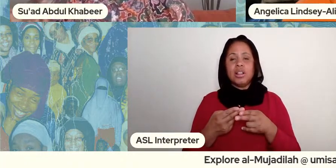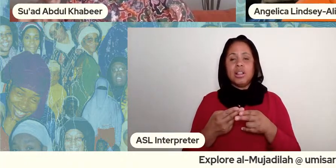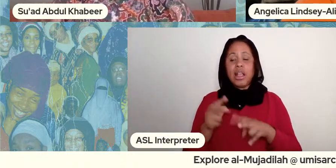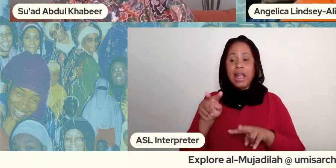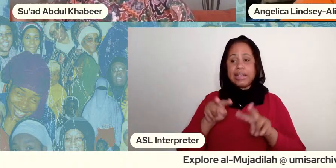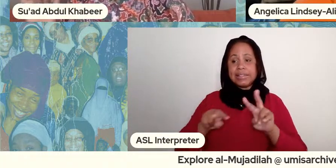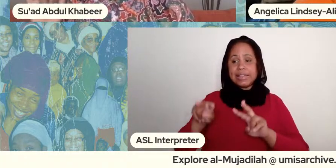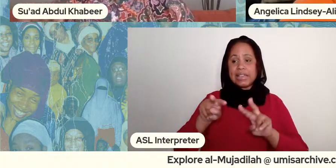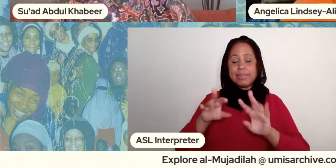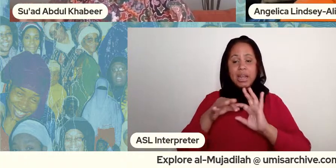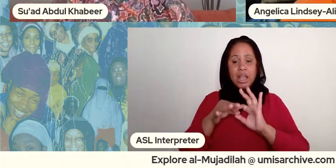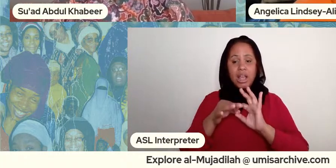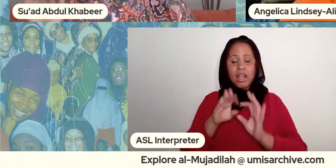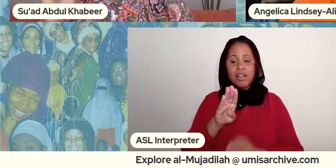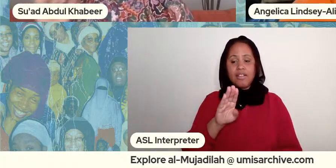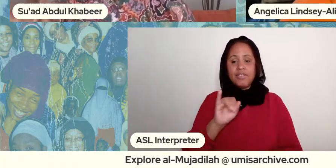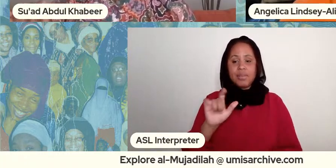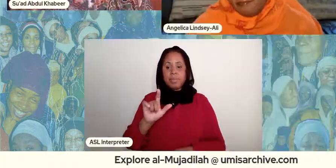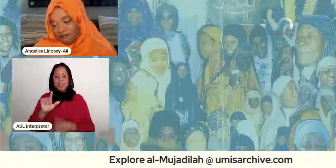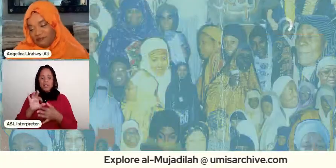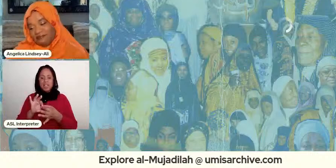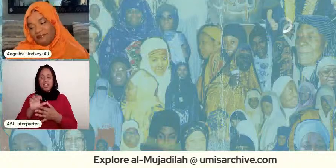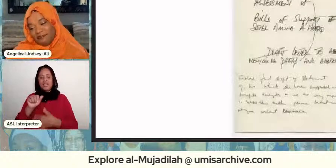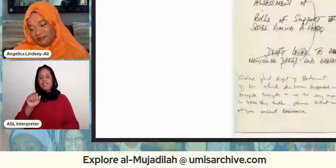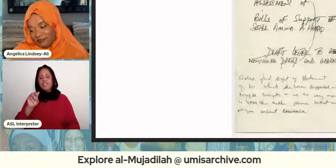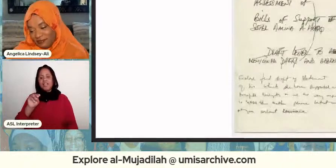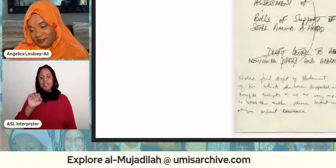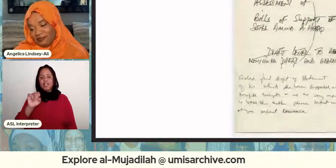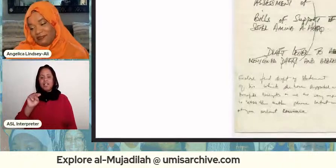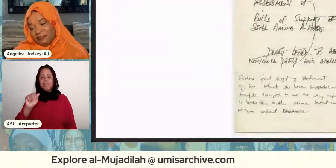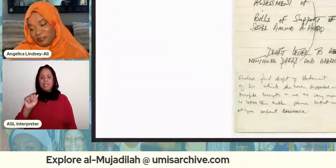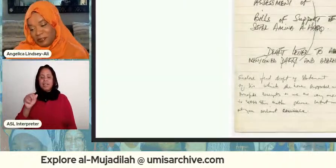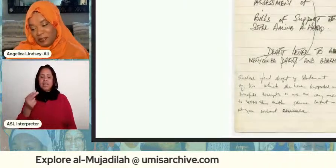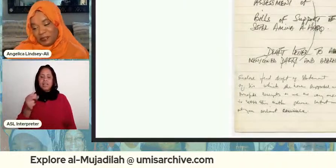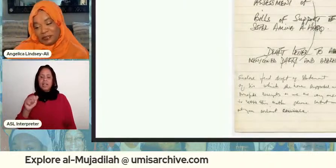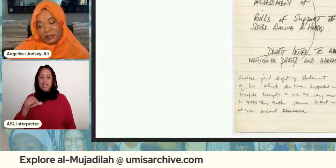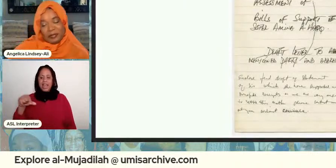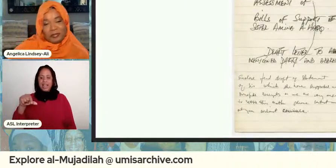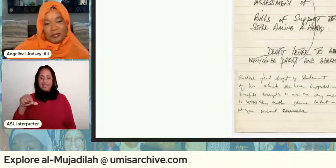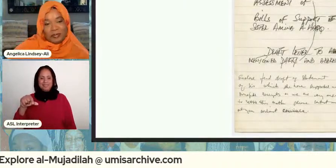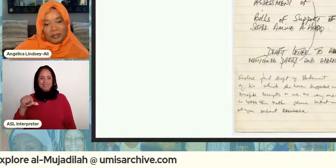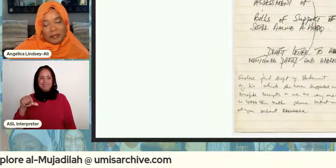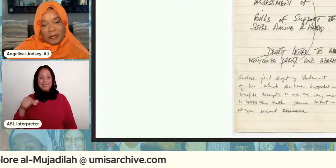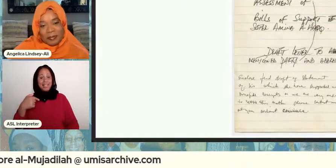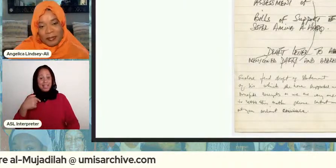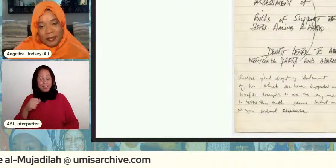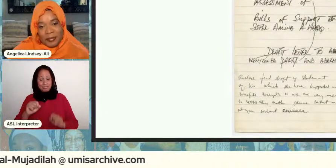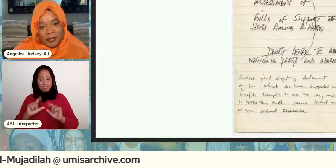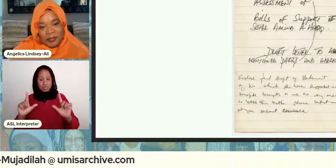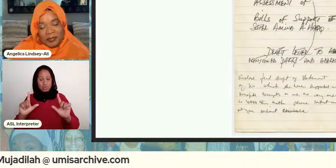of the bills of amina hawk is what it's called right so i found this it was like it's about